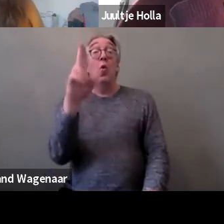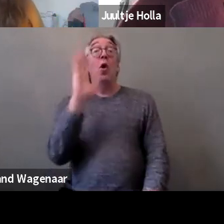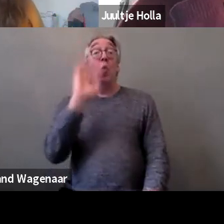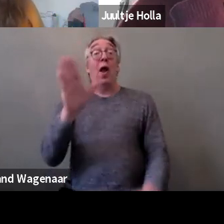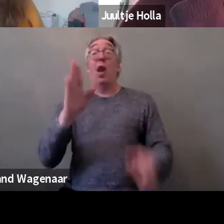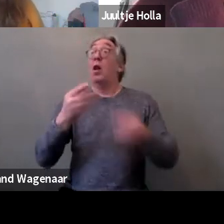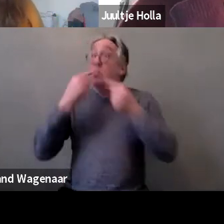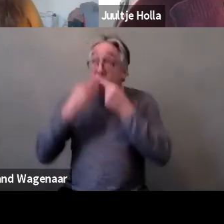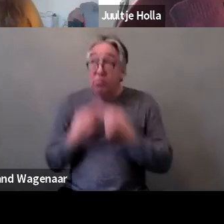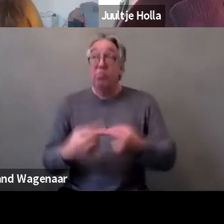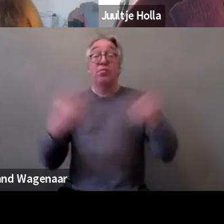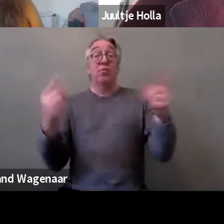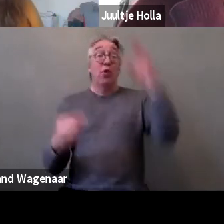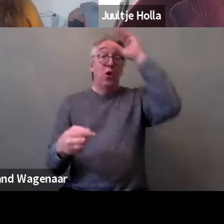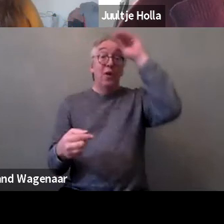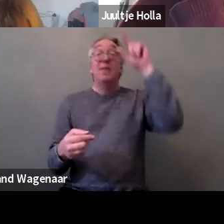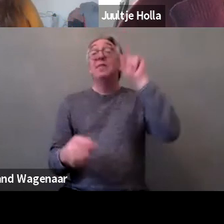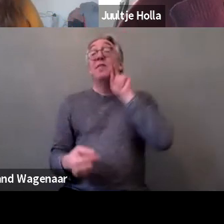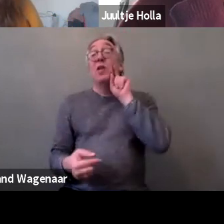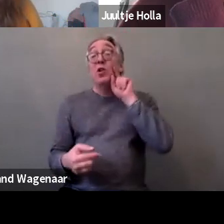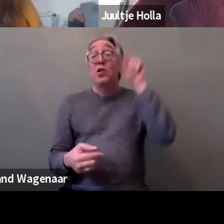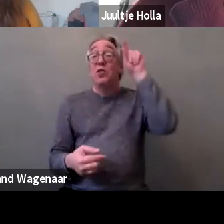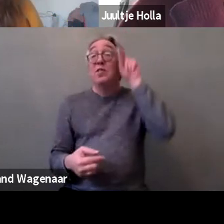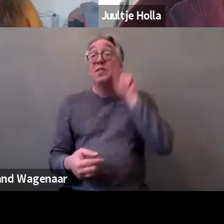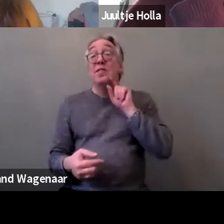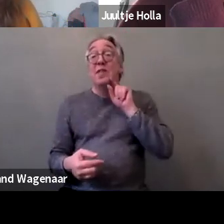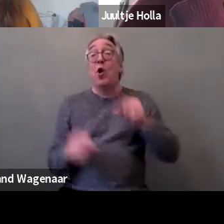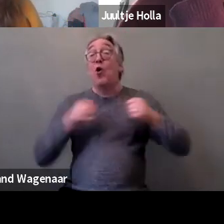that's related to gender equality in foreign policy outside of the EU